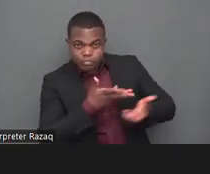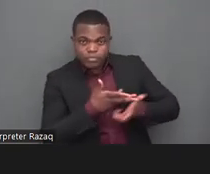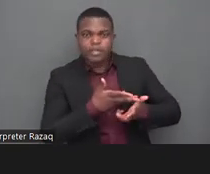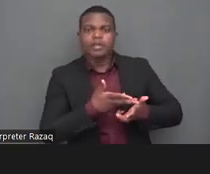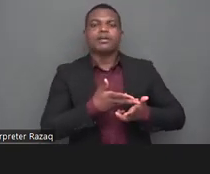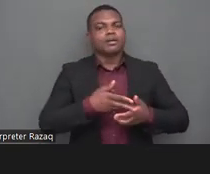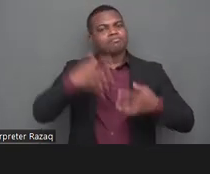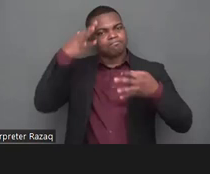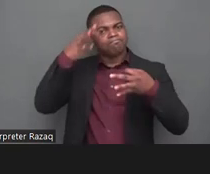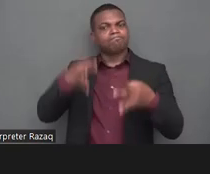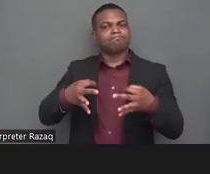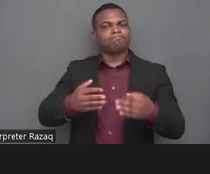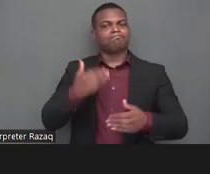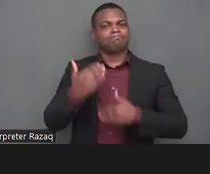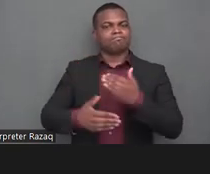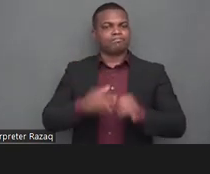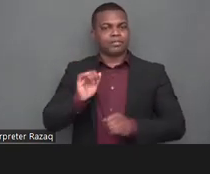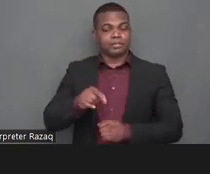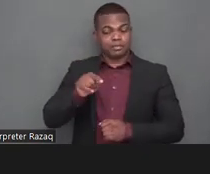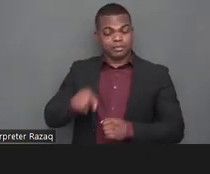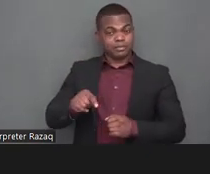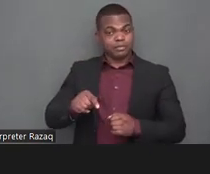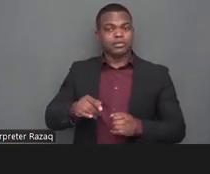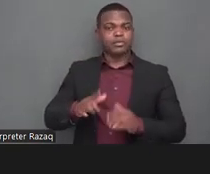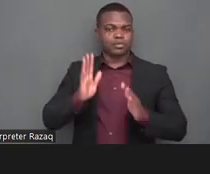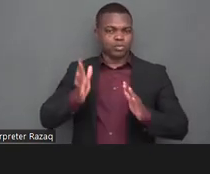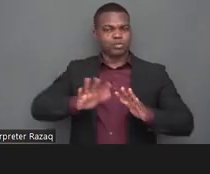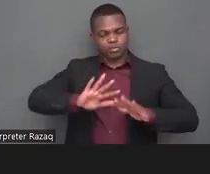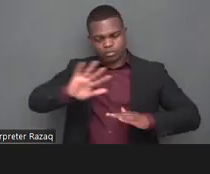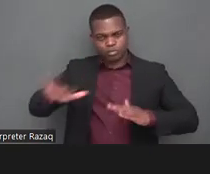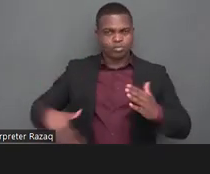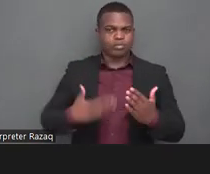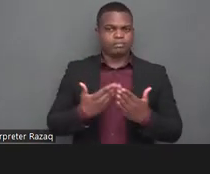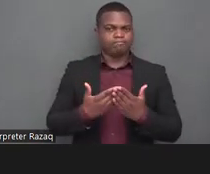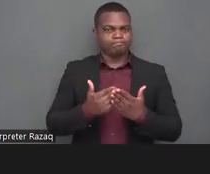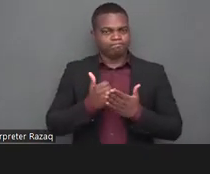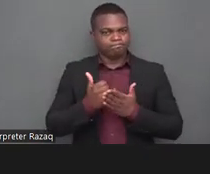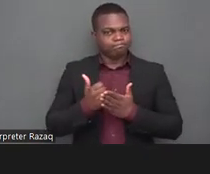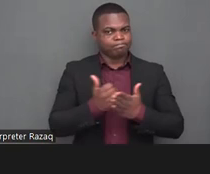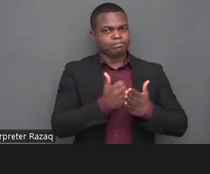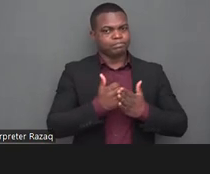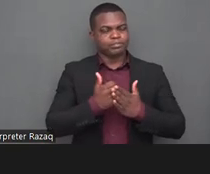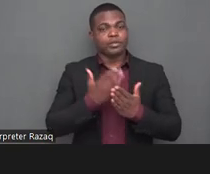i propose a ministry of uh education inclusive education